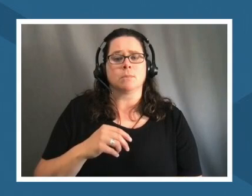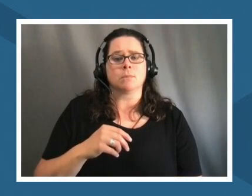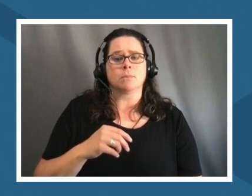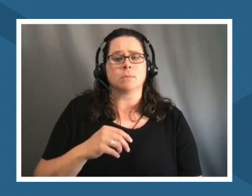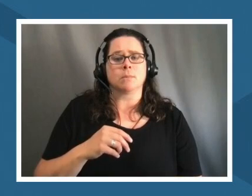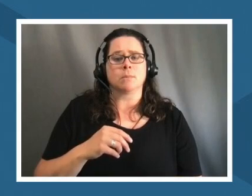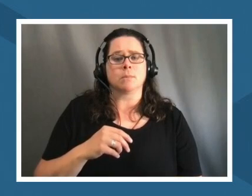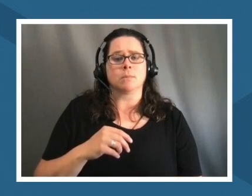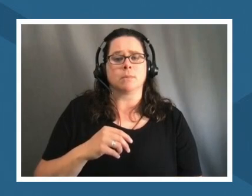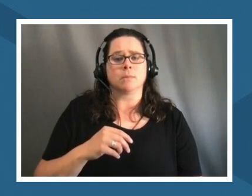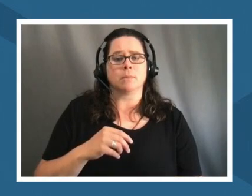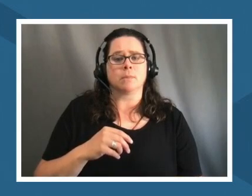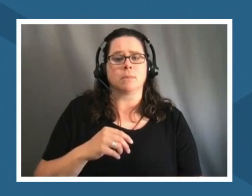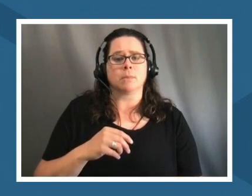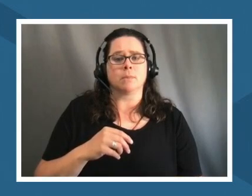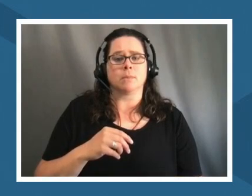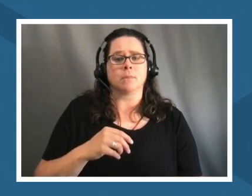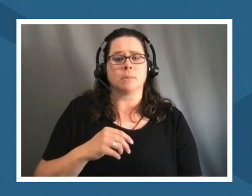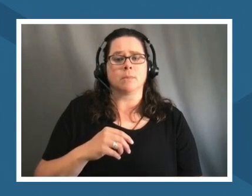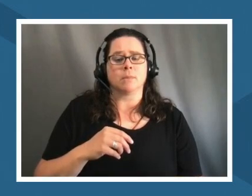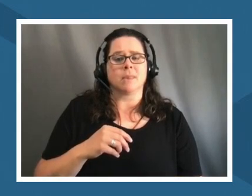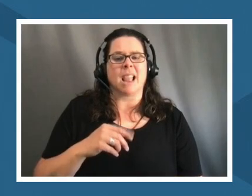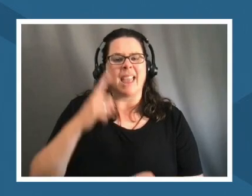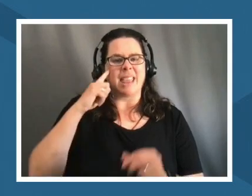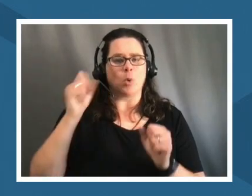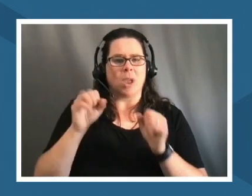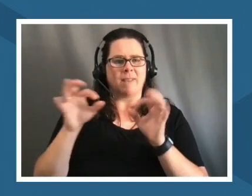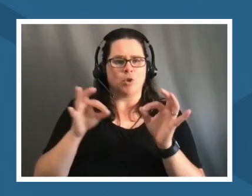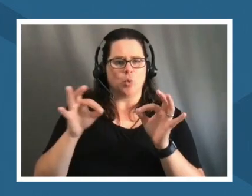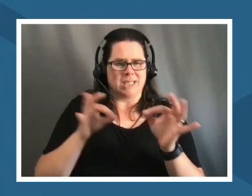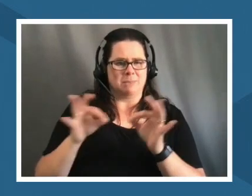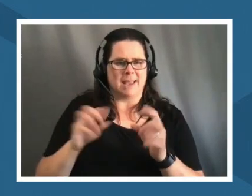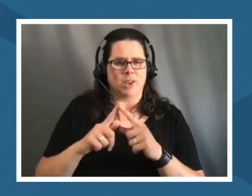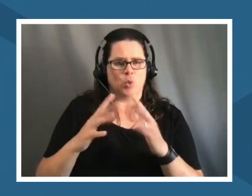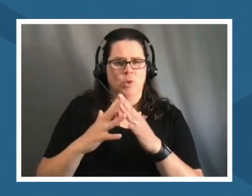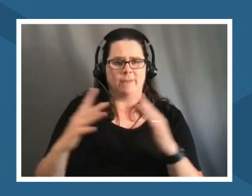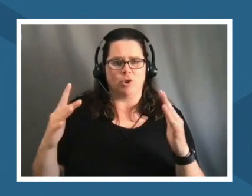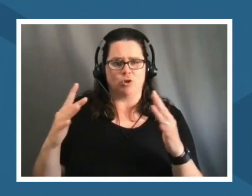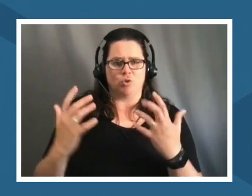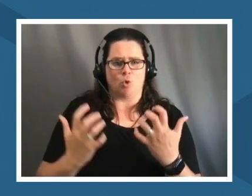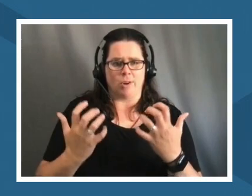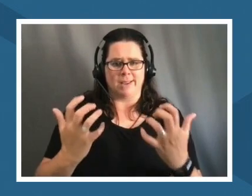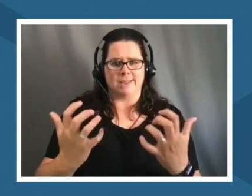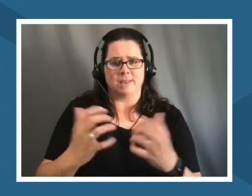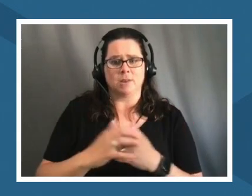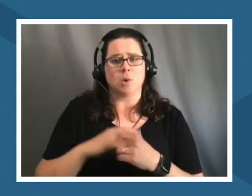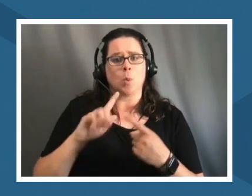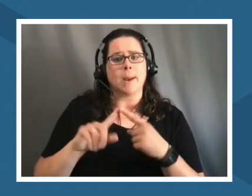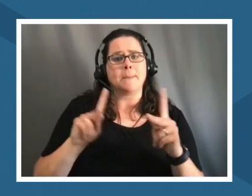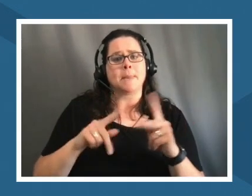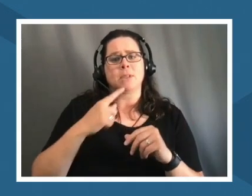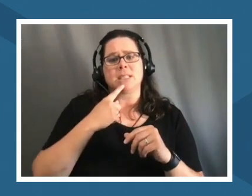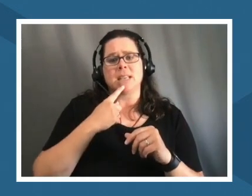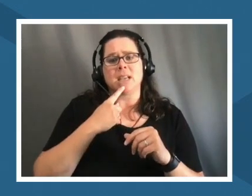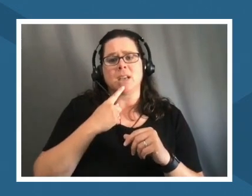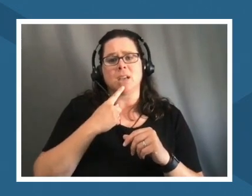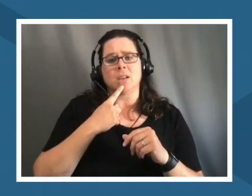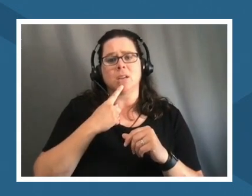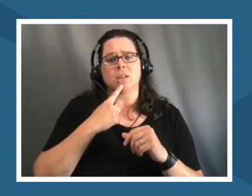explain it to like a diverse audience because um so when a lot of people's like oh when